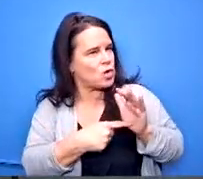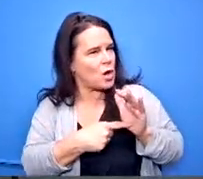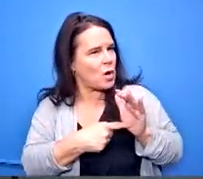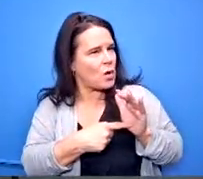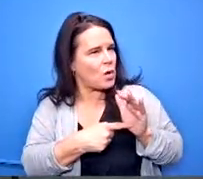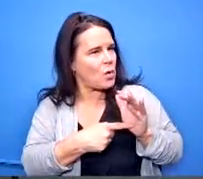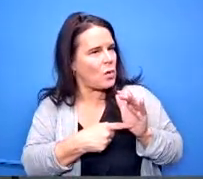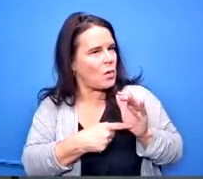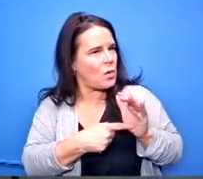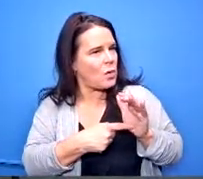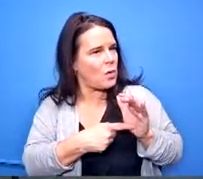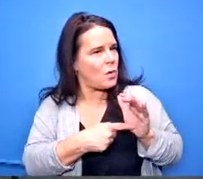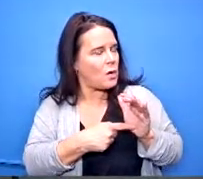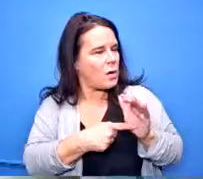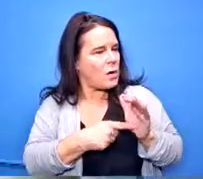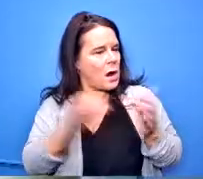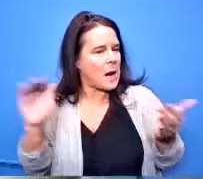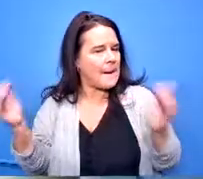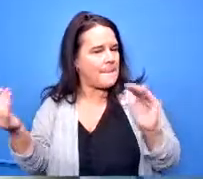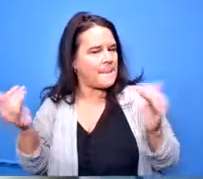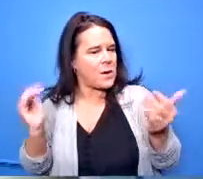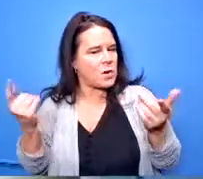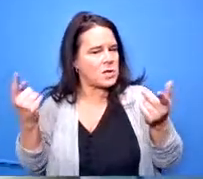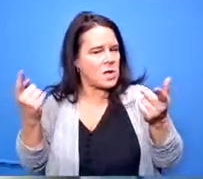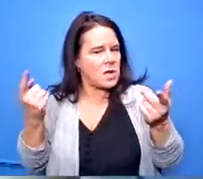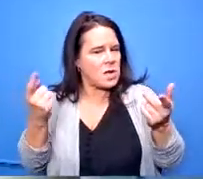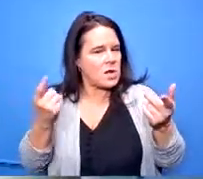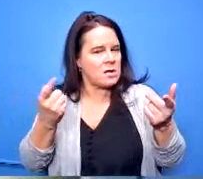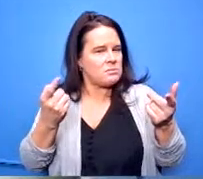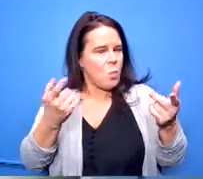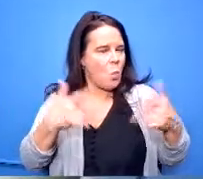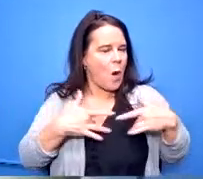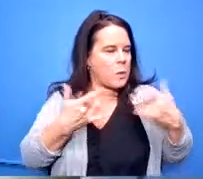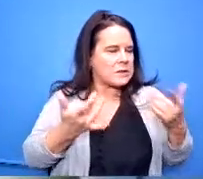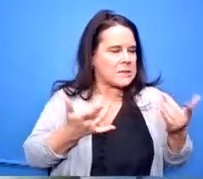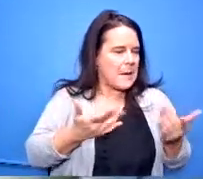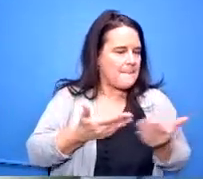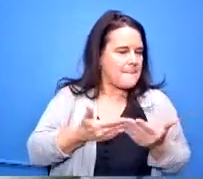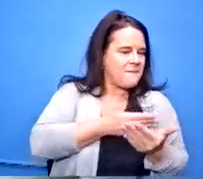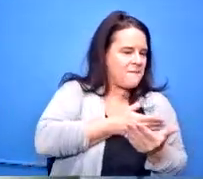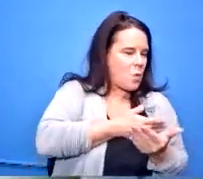them and how we've changed since we've had them so we can kind of see the comparison of how it's